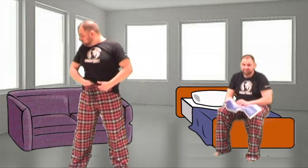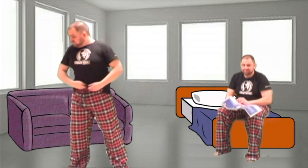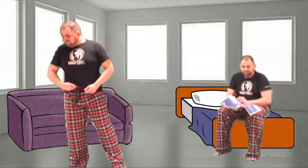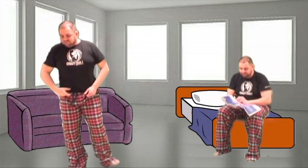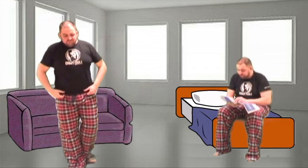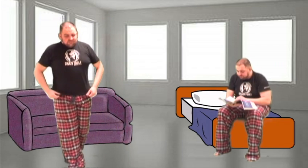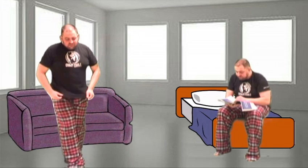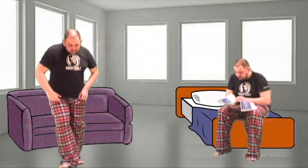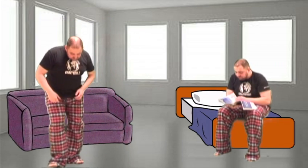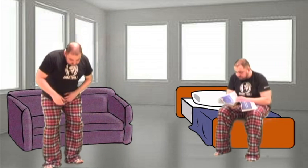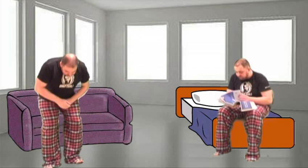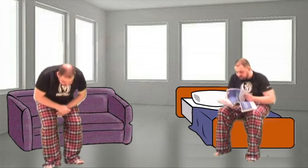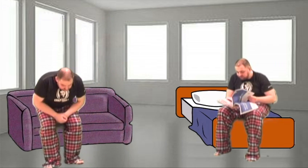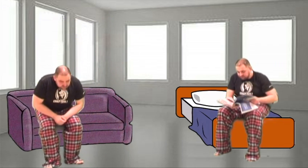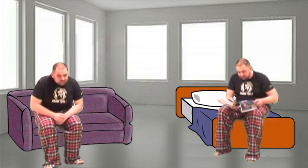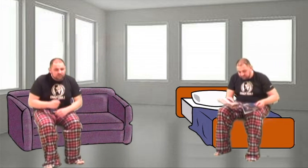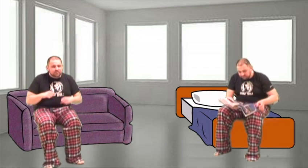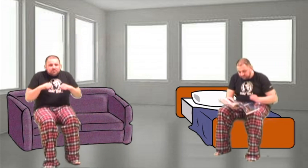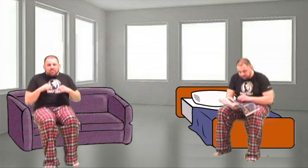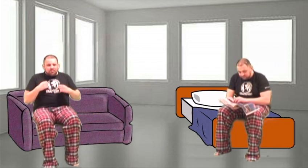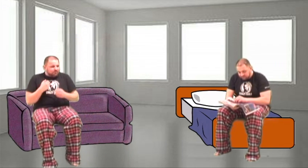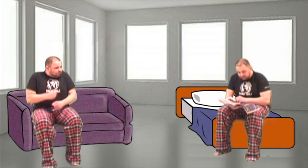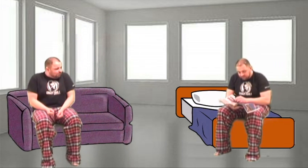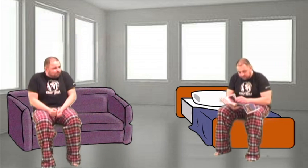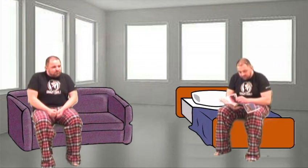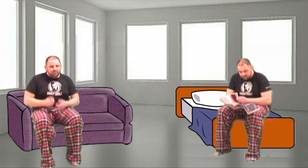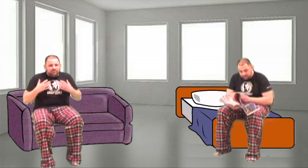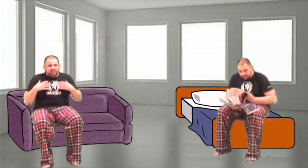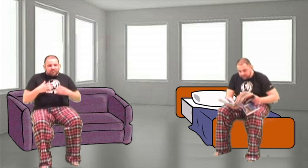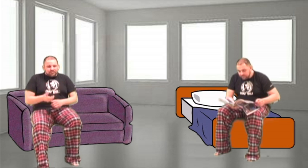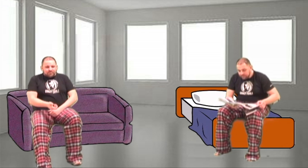I'll be lounging on the couch just chilling in my Snuggie